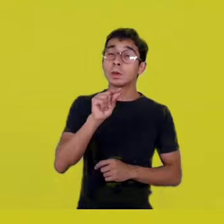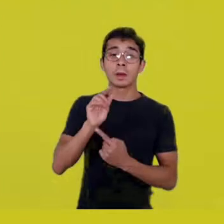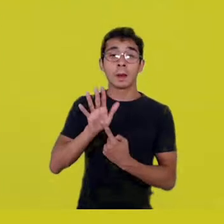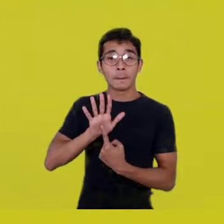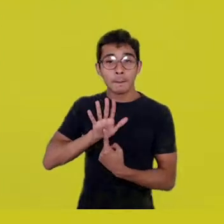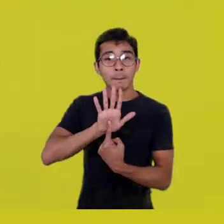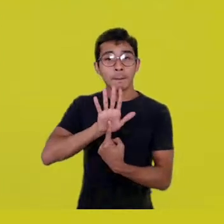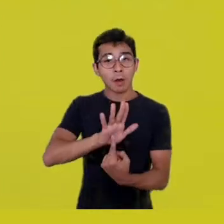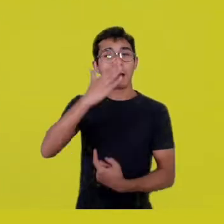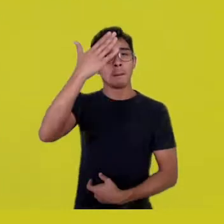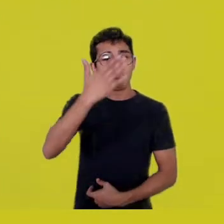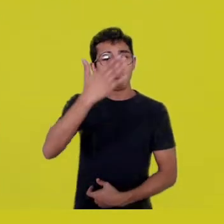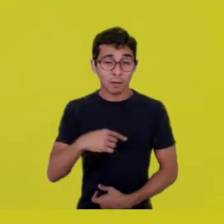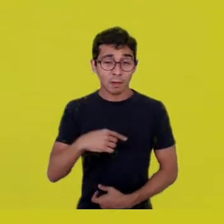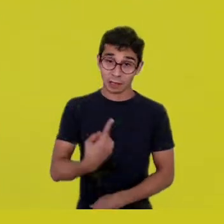cosmovision.